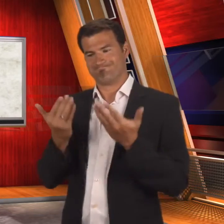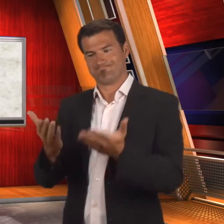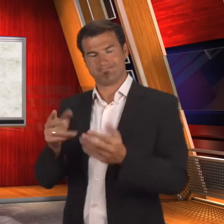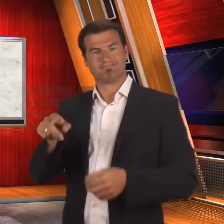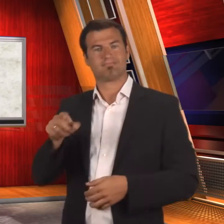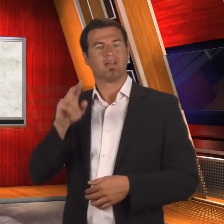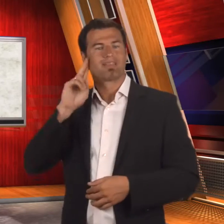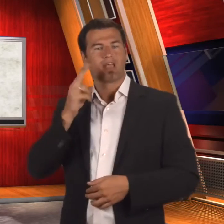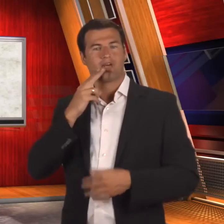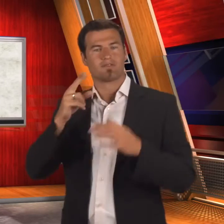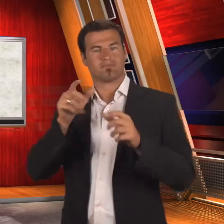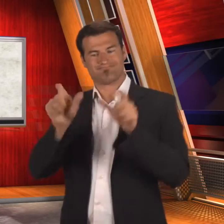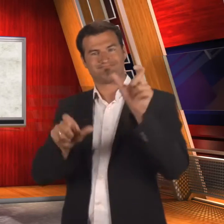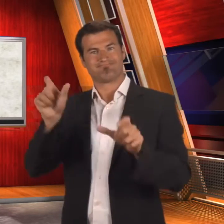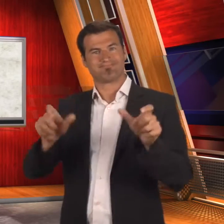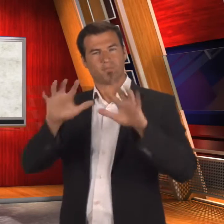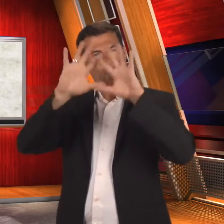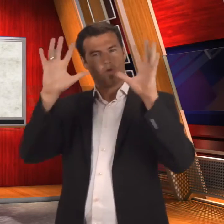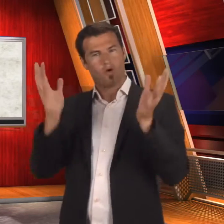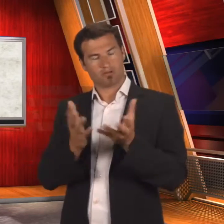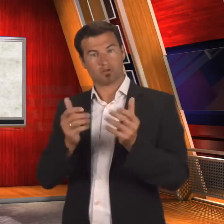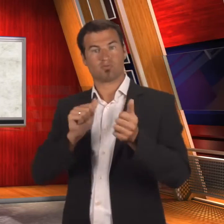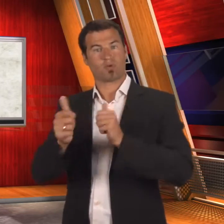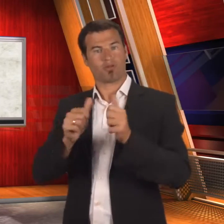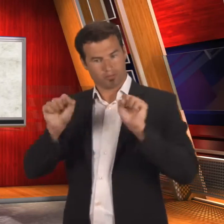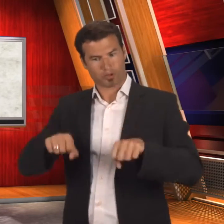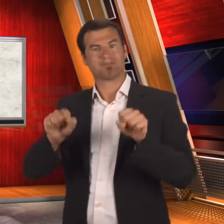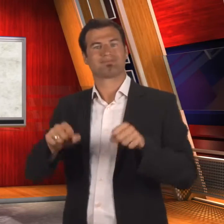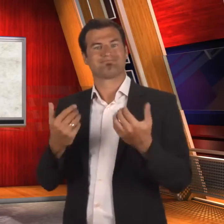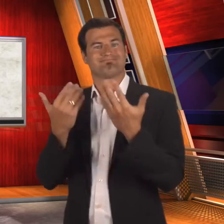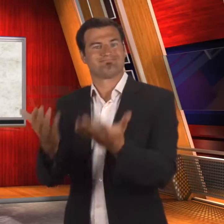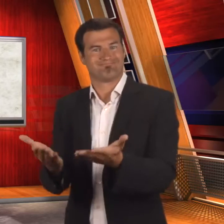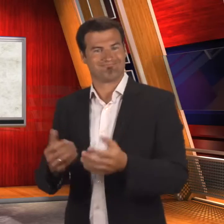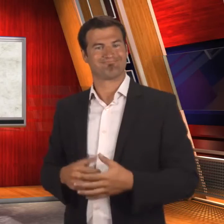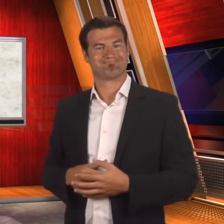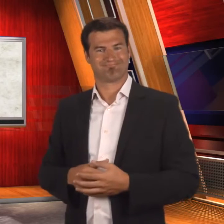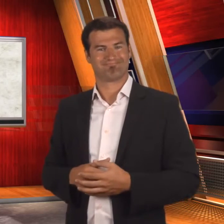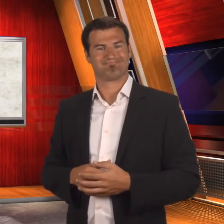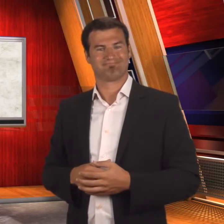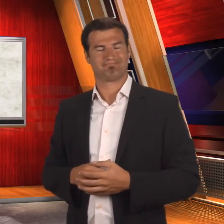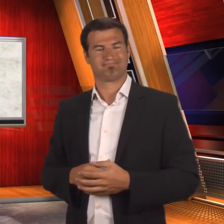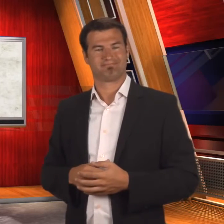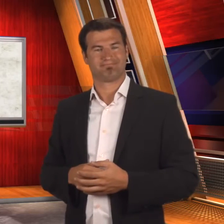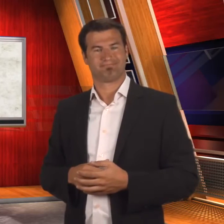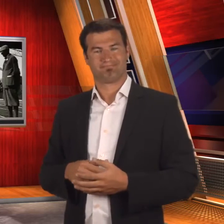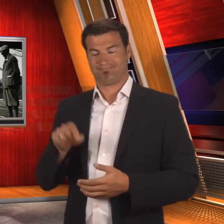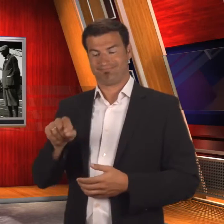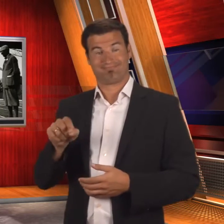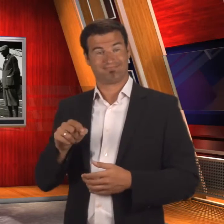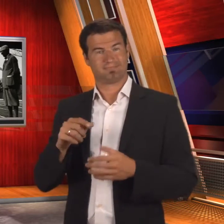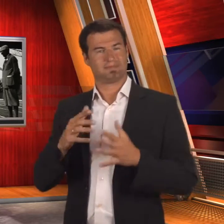sporting opportunities to deaf people around the world.